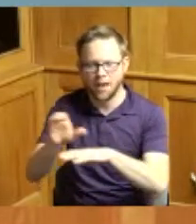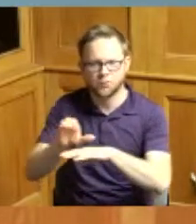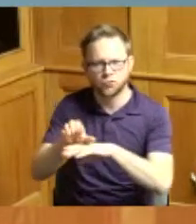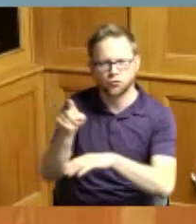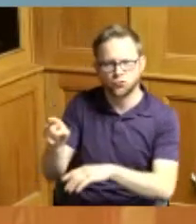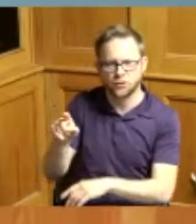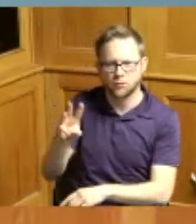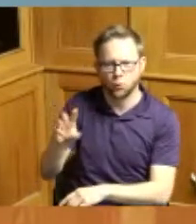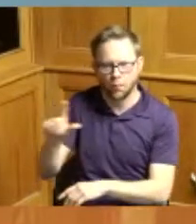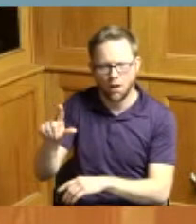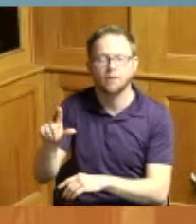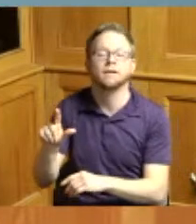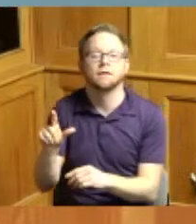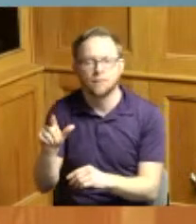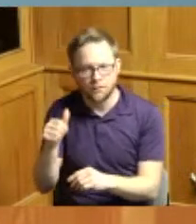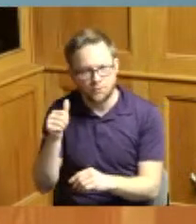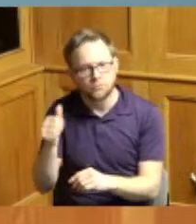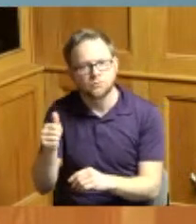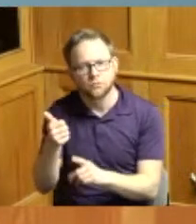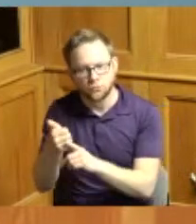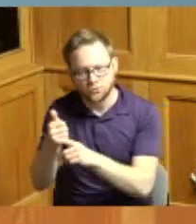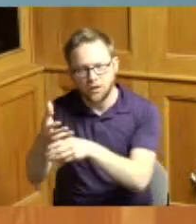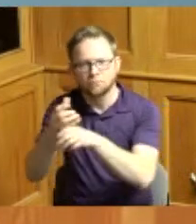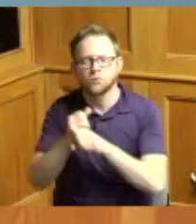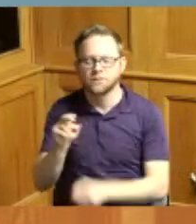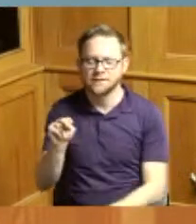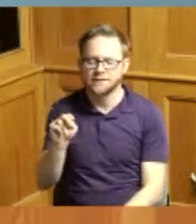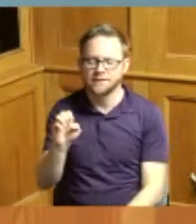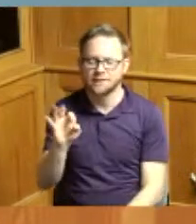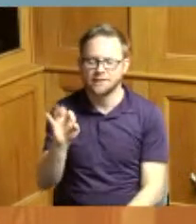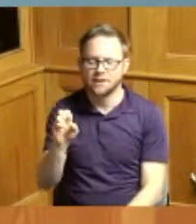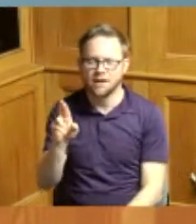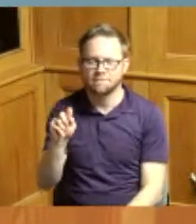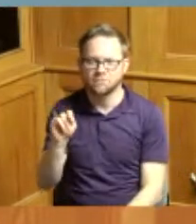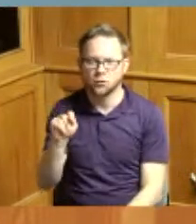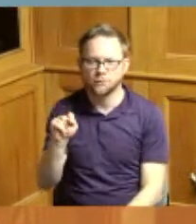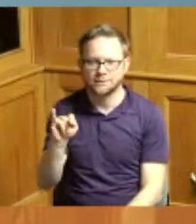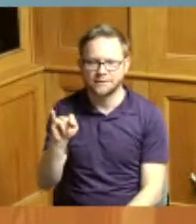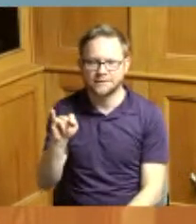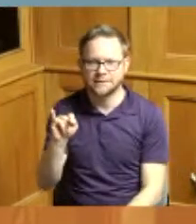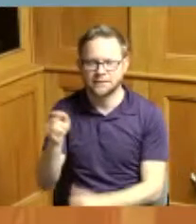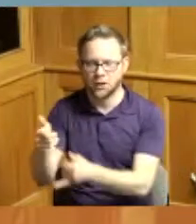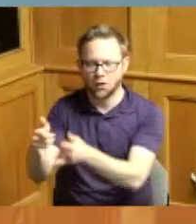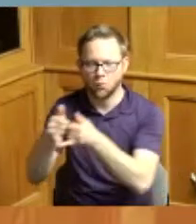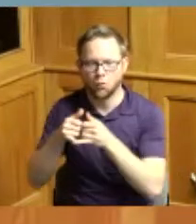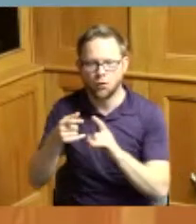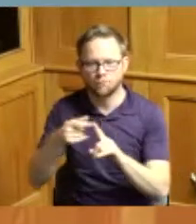is a recipient of the Nefertiti Award from the Cincinnati Herald Magazine Gina is also a member